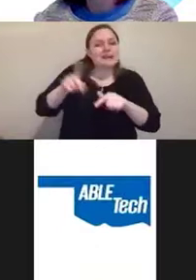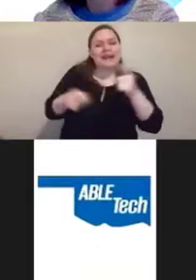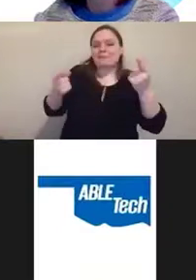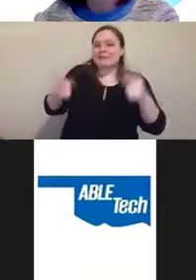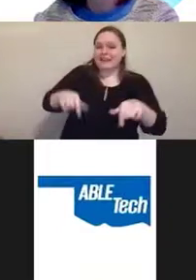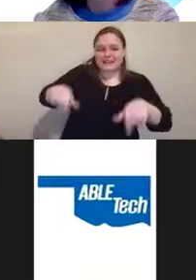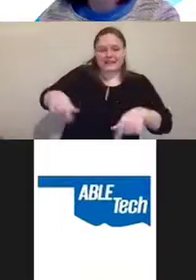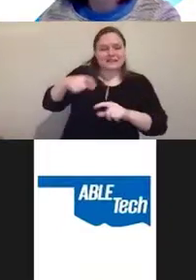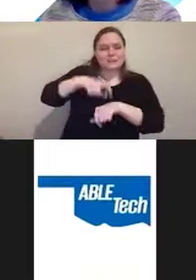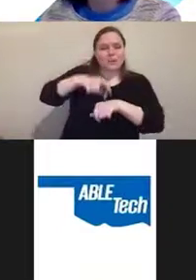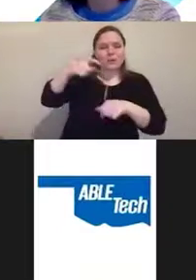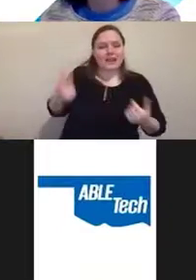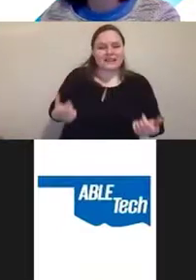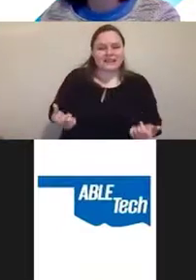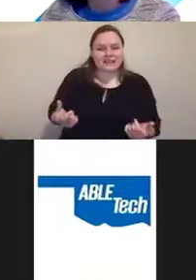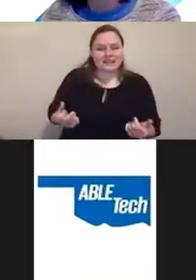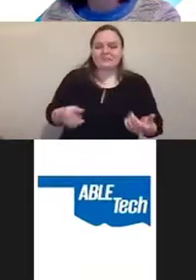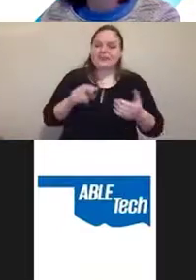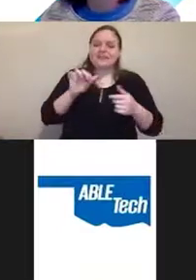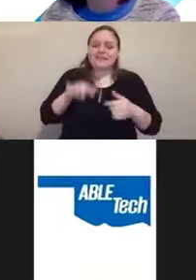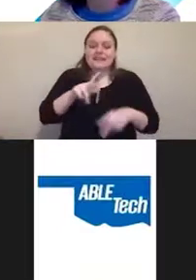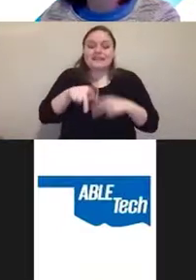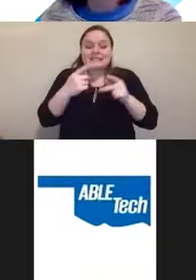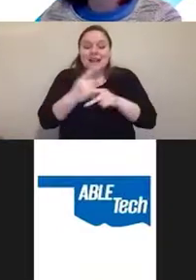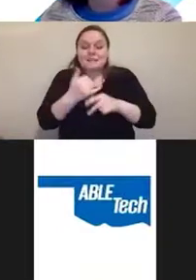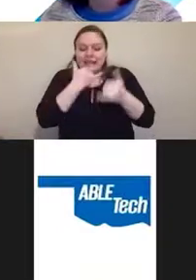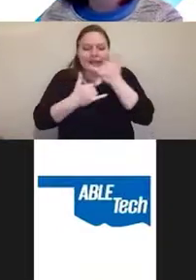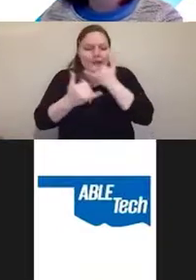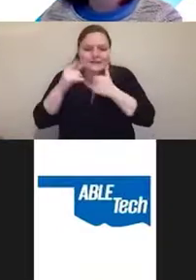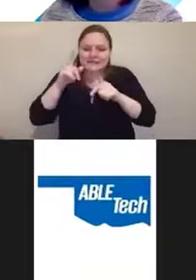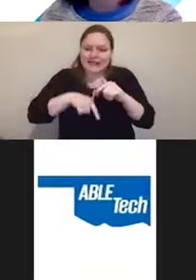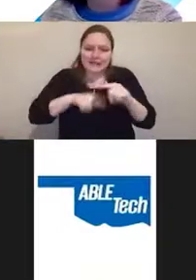So these types of errors can't be solved by overlays.